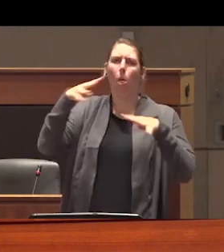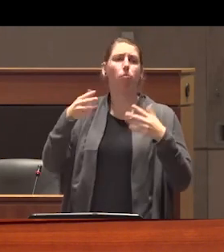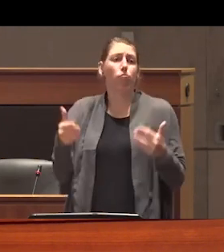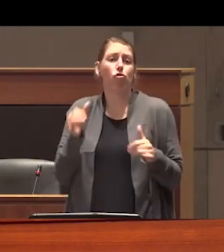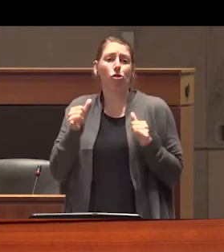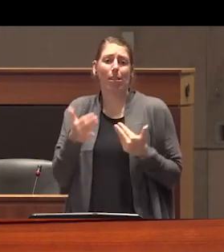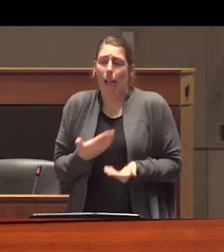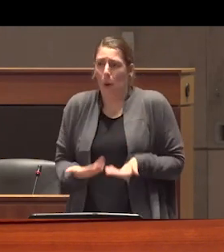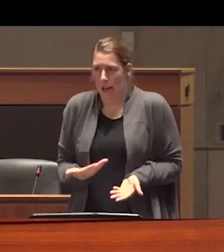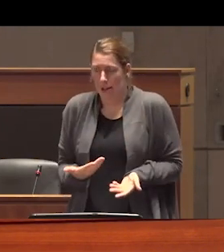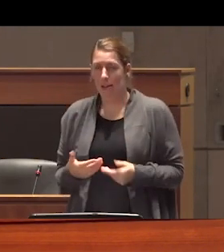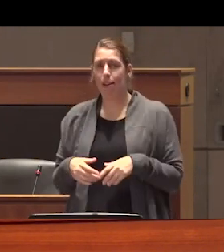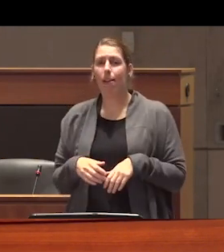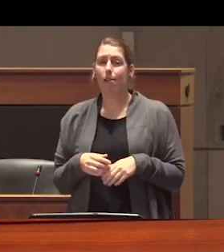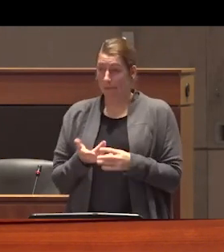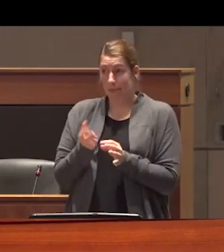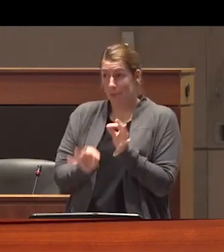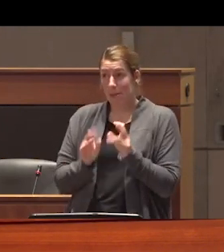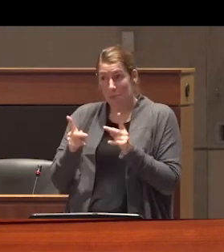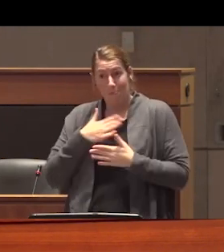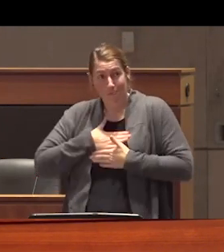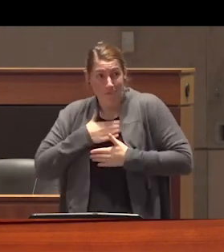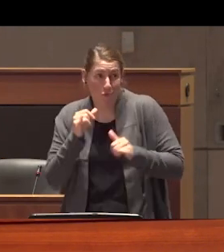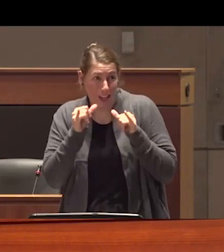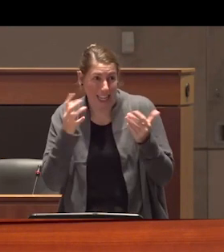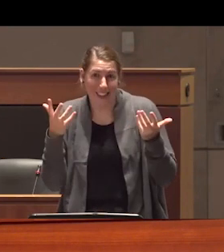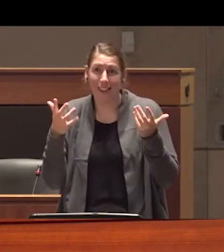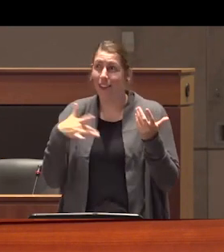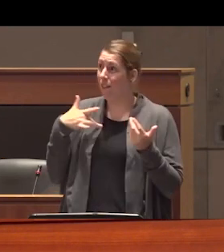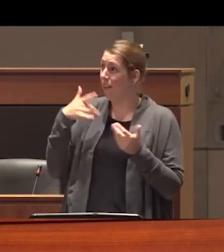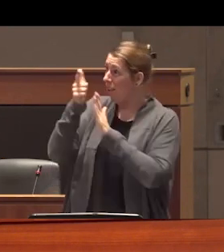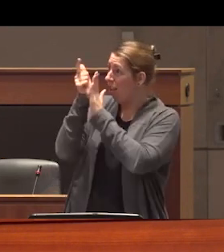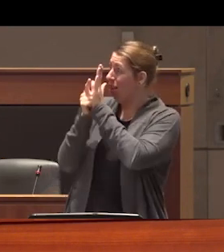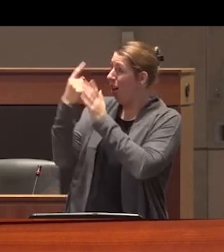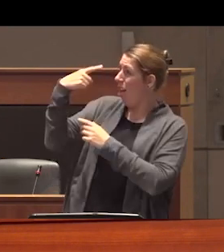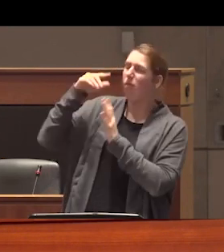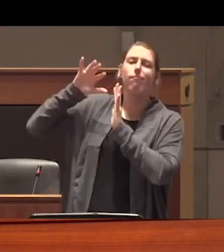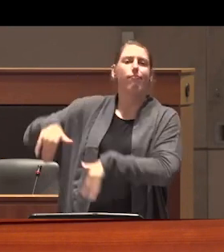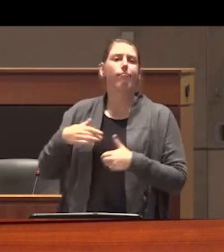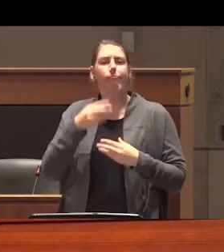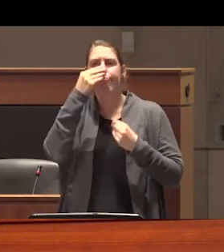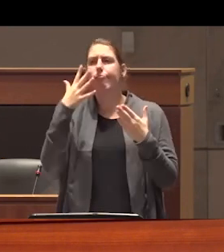illegally simply put people liked drinking and they going to let the law get in the way of that